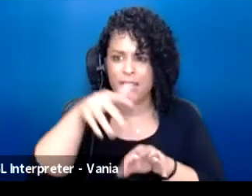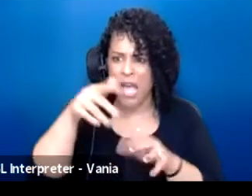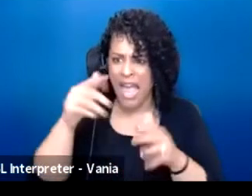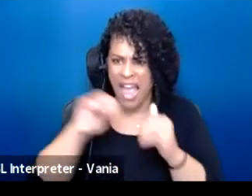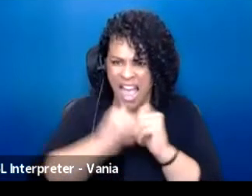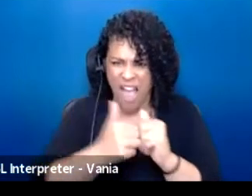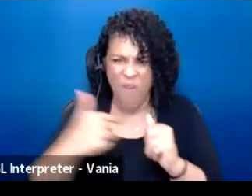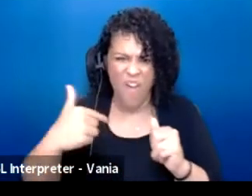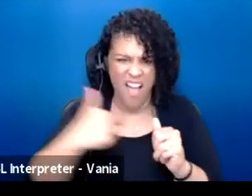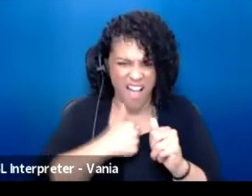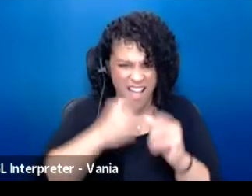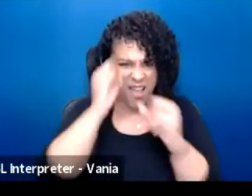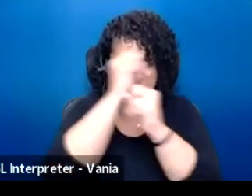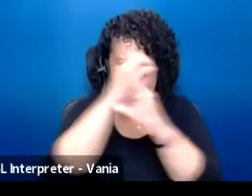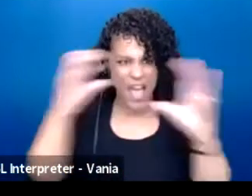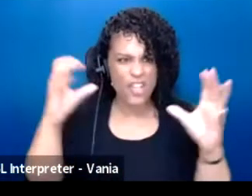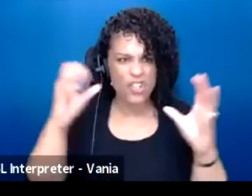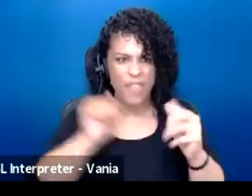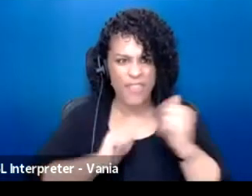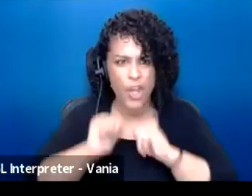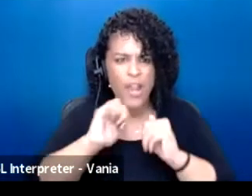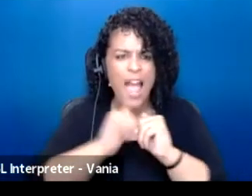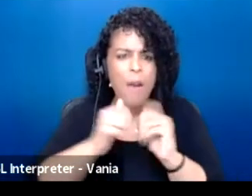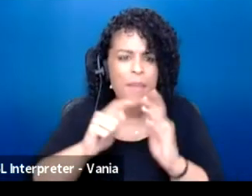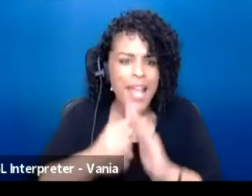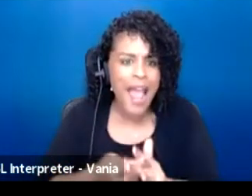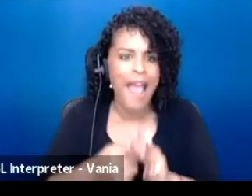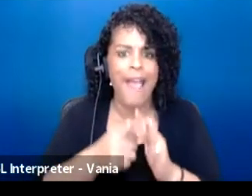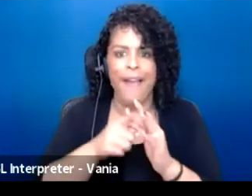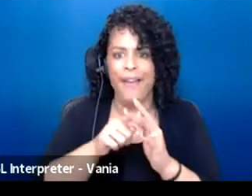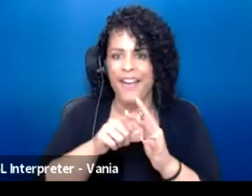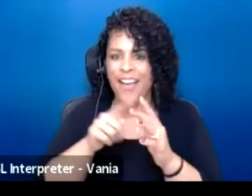was around a campfire where an entire village